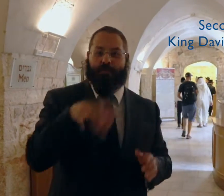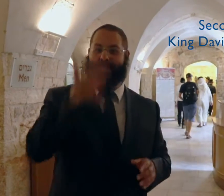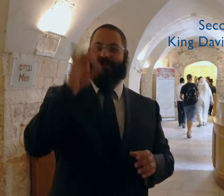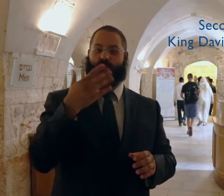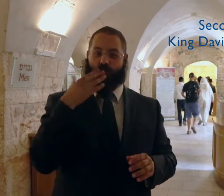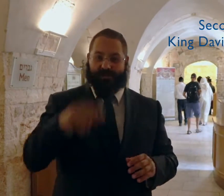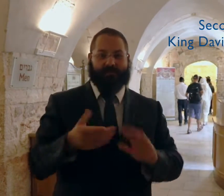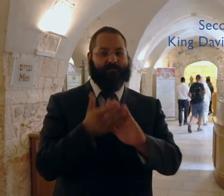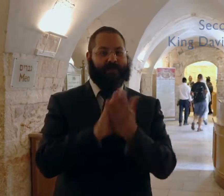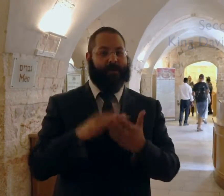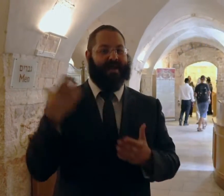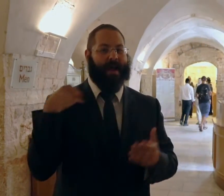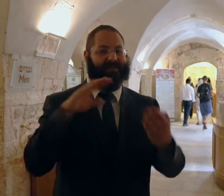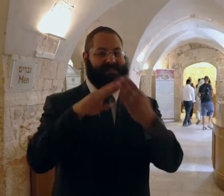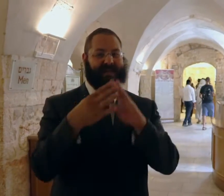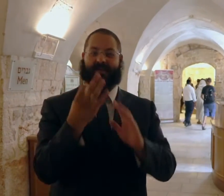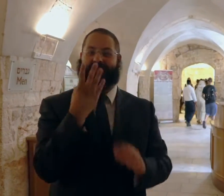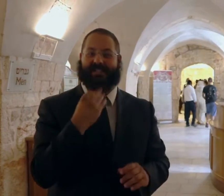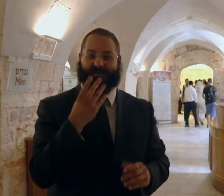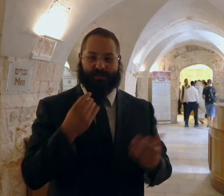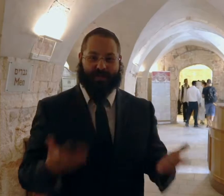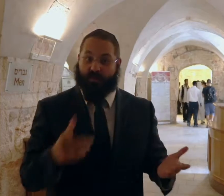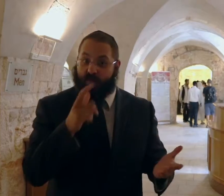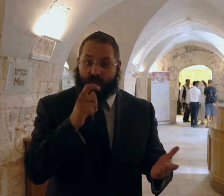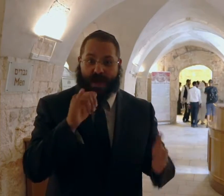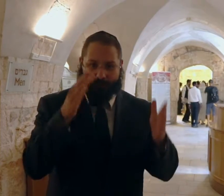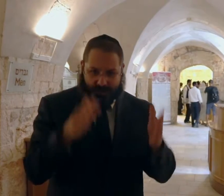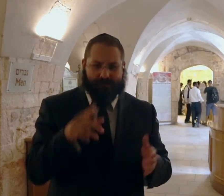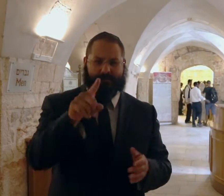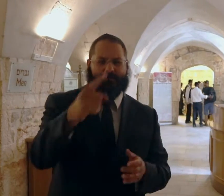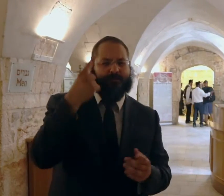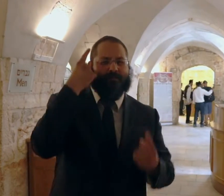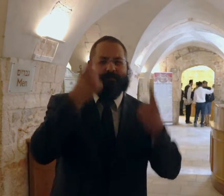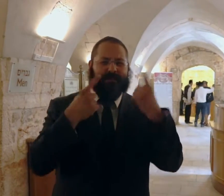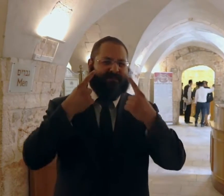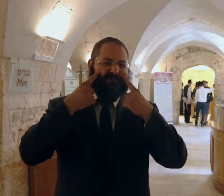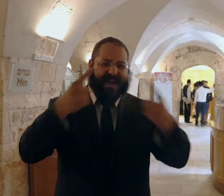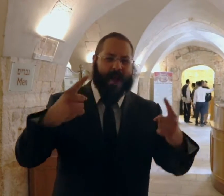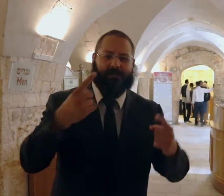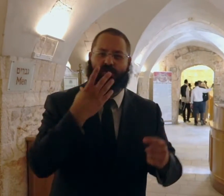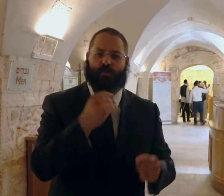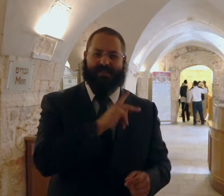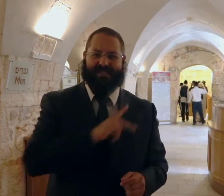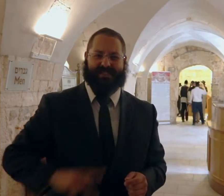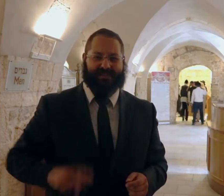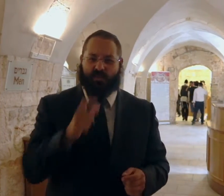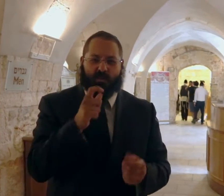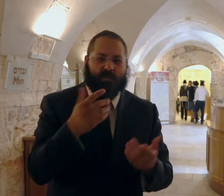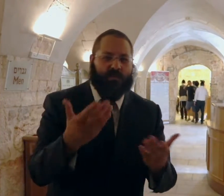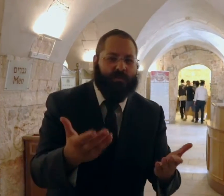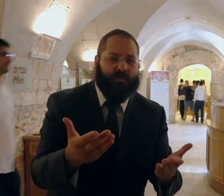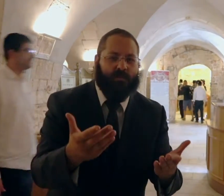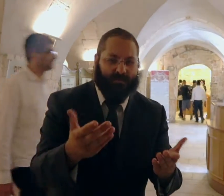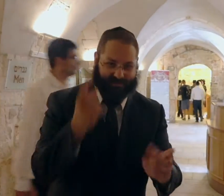at the person who chose Jerusalem to become the capital city of Israel. Who was that person? Think of a famous Jewish king. Who comes to mind?